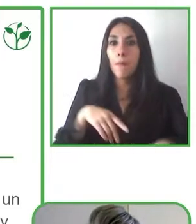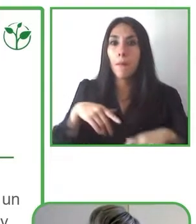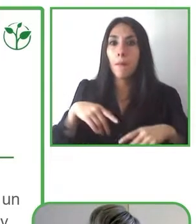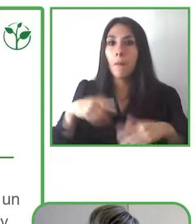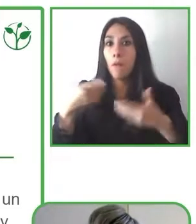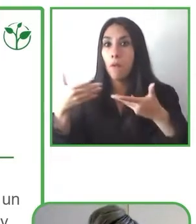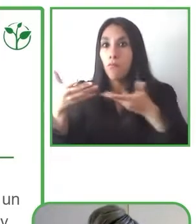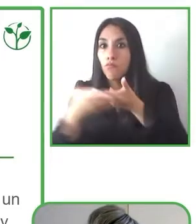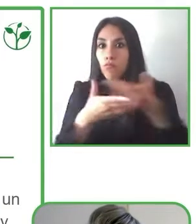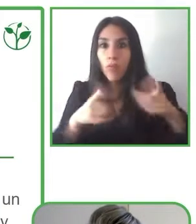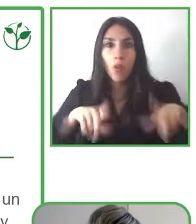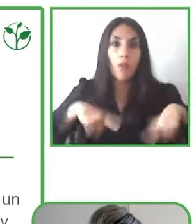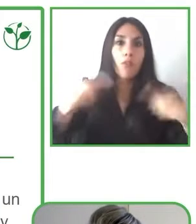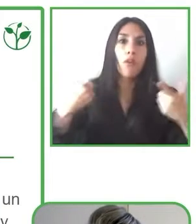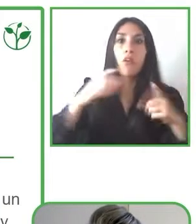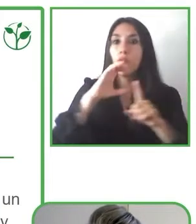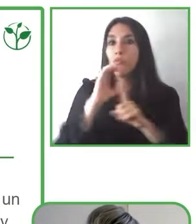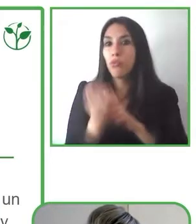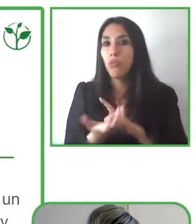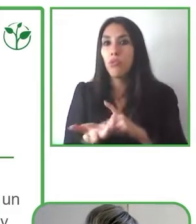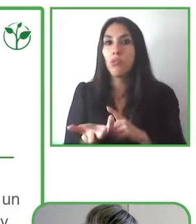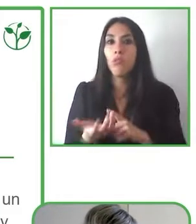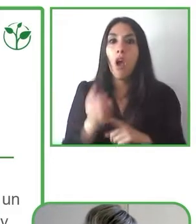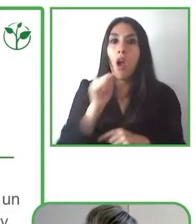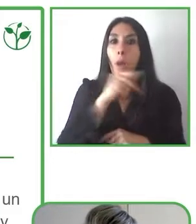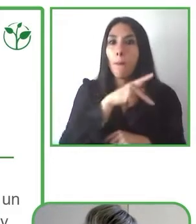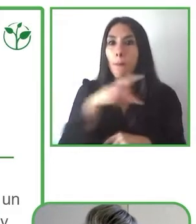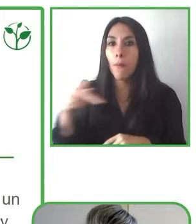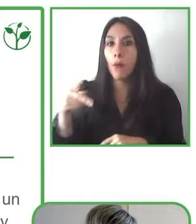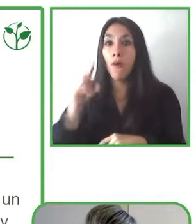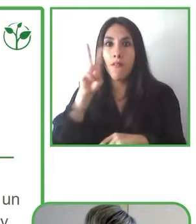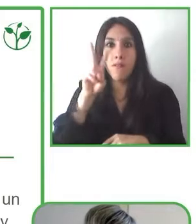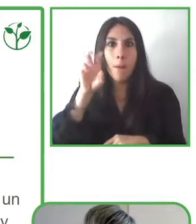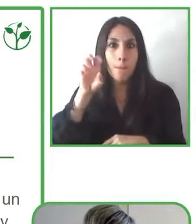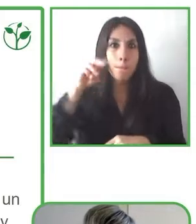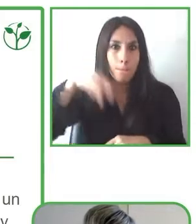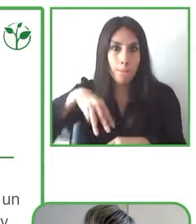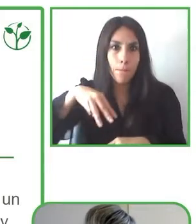In VEM CA people with disabilities and others can